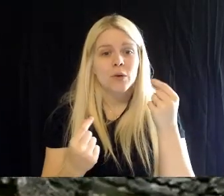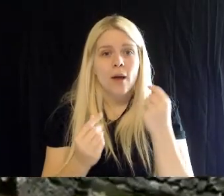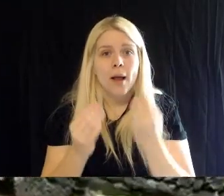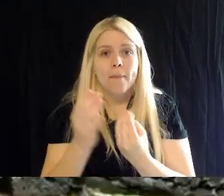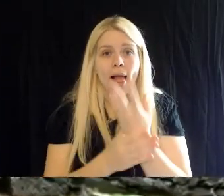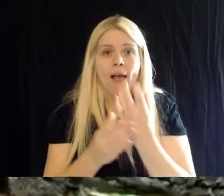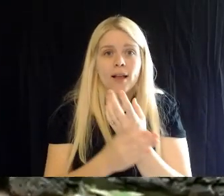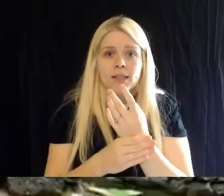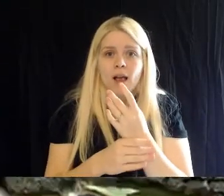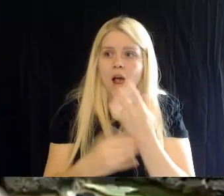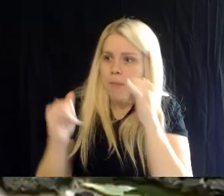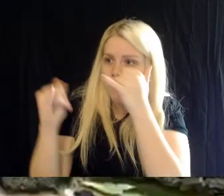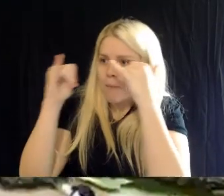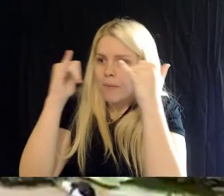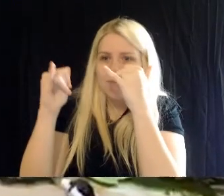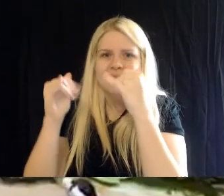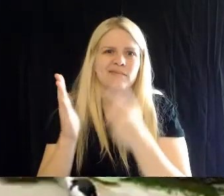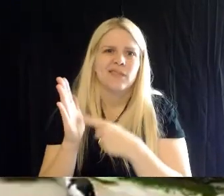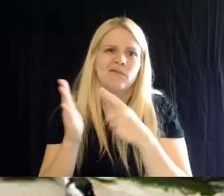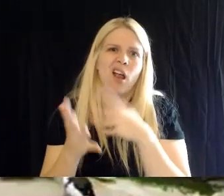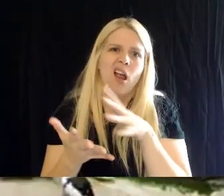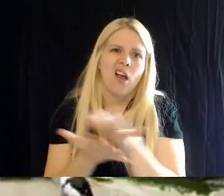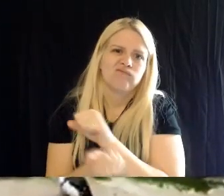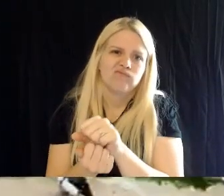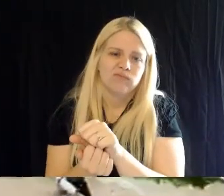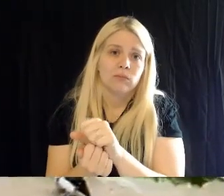a destructive way, and we just kind of have to roll with it- because this is their